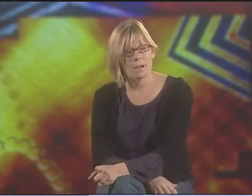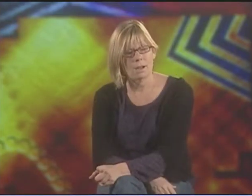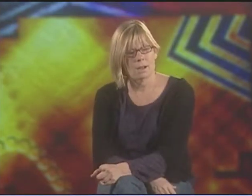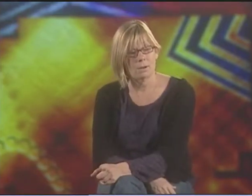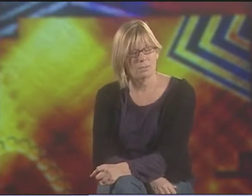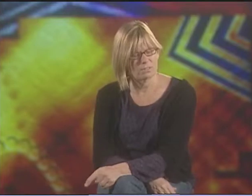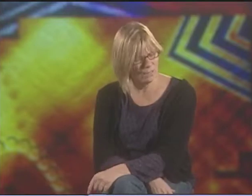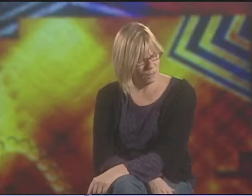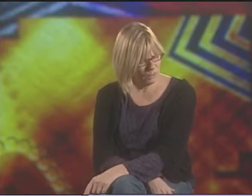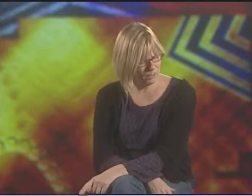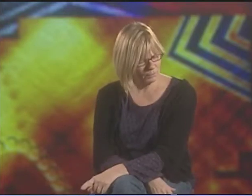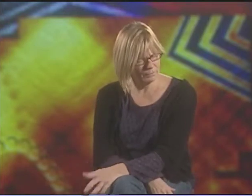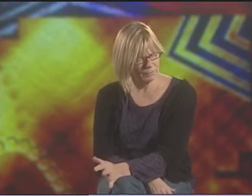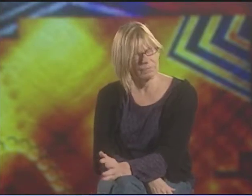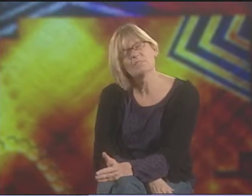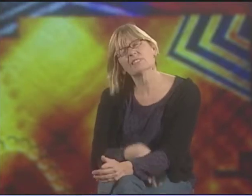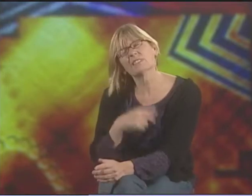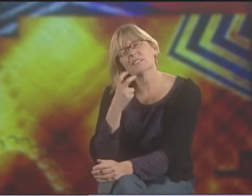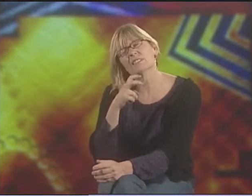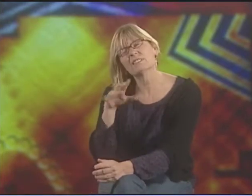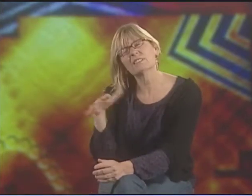AND SILENCING THE BODY IS A BIG POINT.